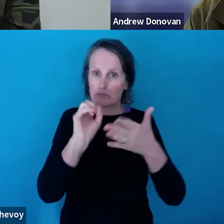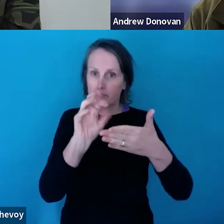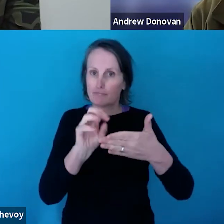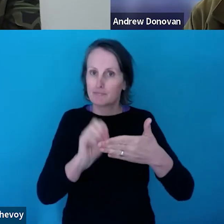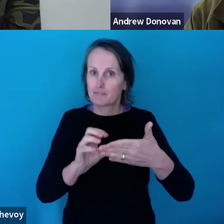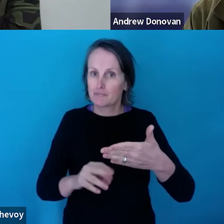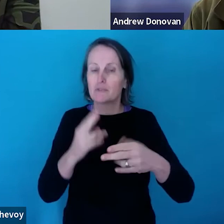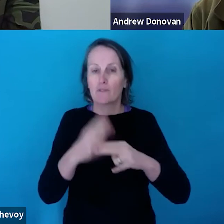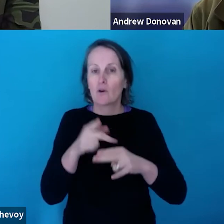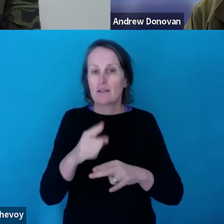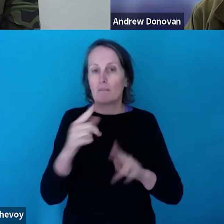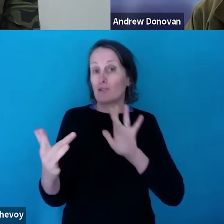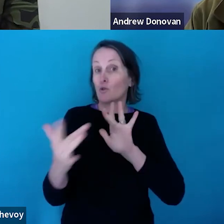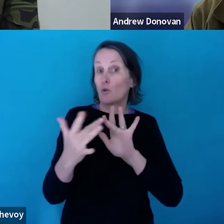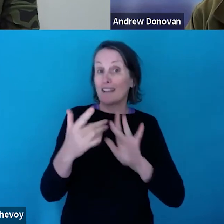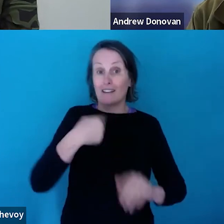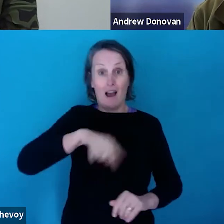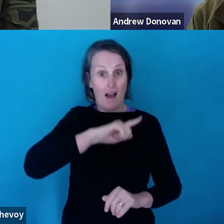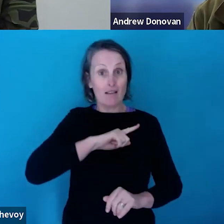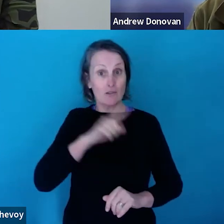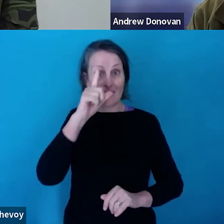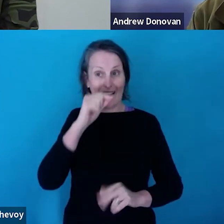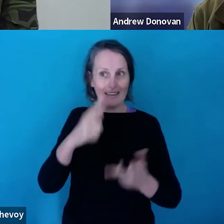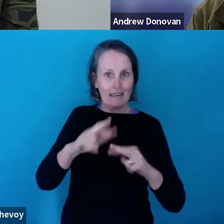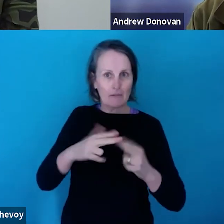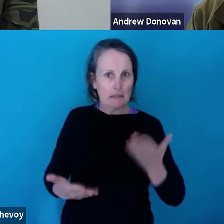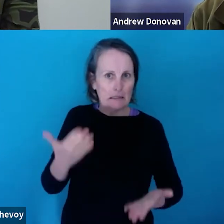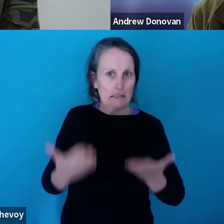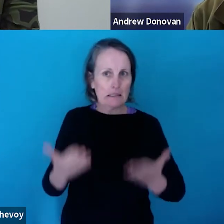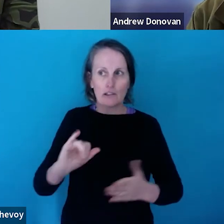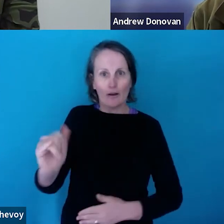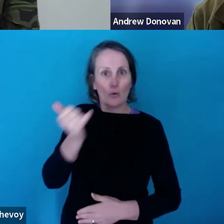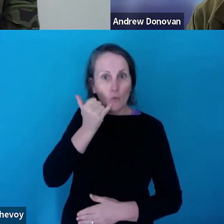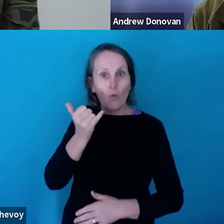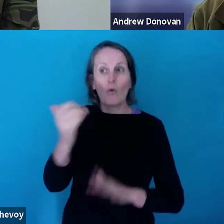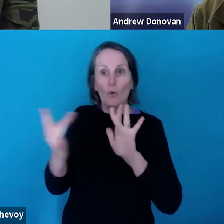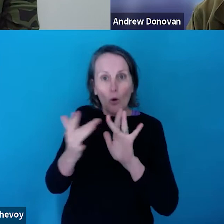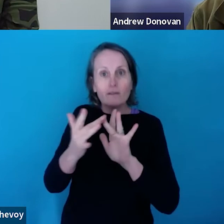link to the contact us area of our website, where you can get directly in contact with our colleagues and our